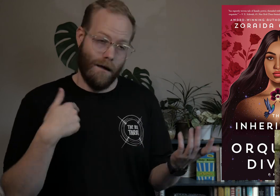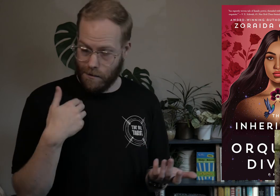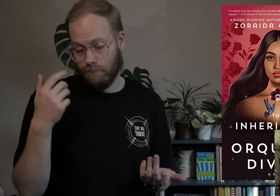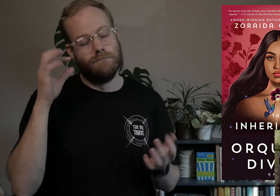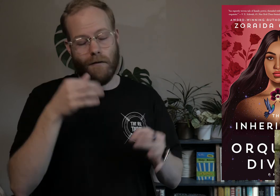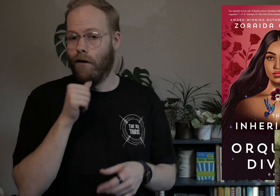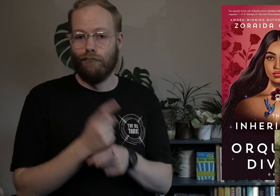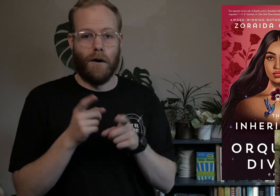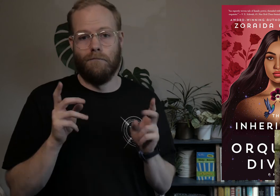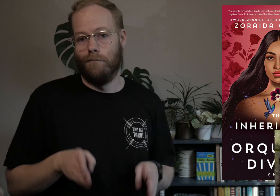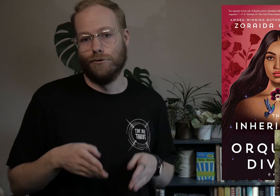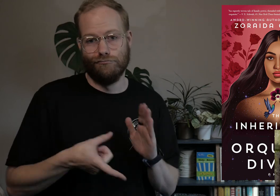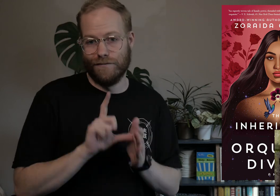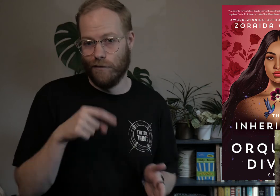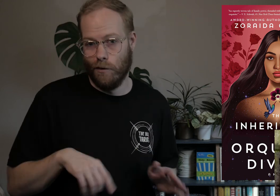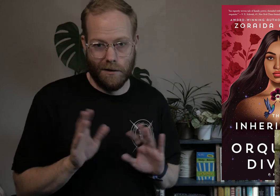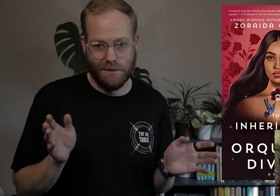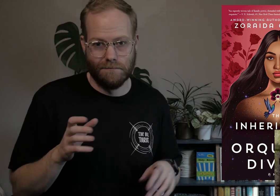I’m definitely not the right person to be reviewing this,